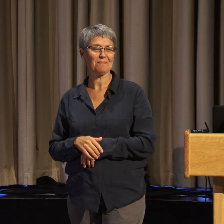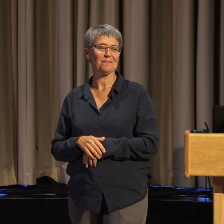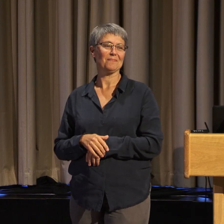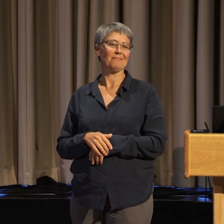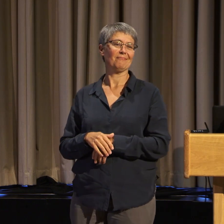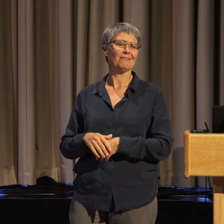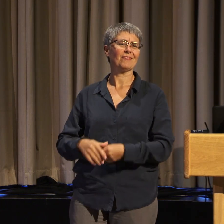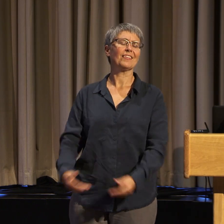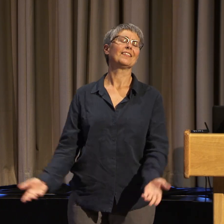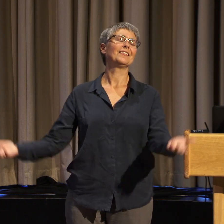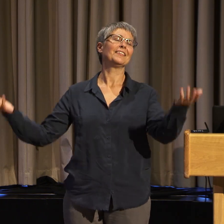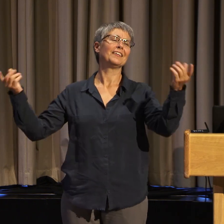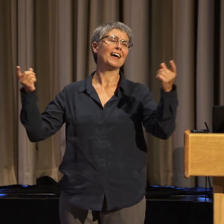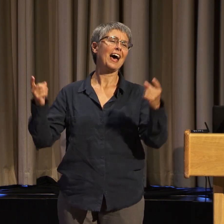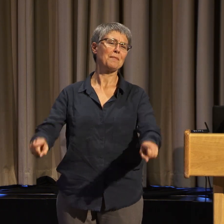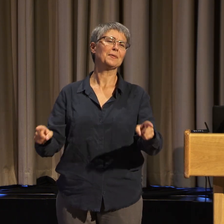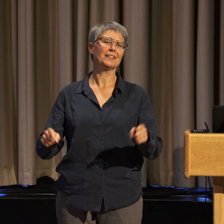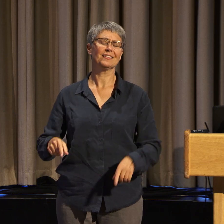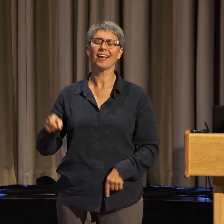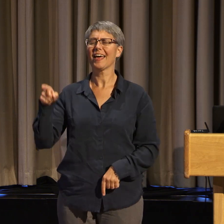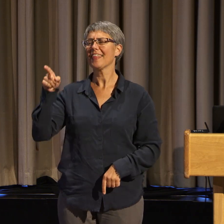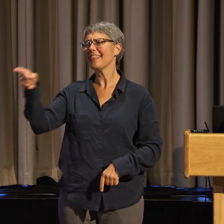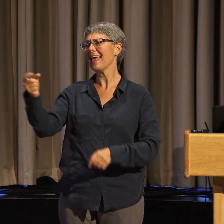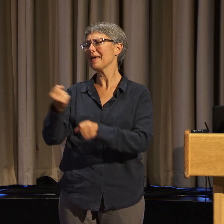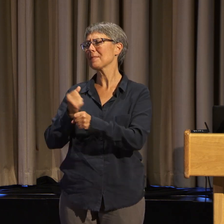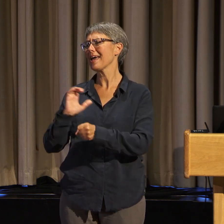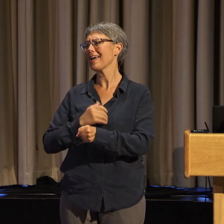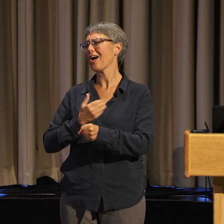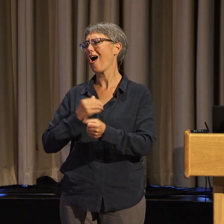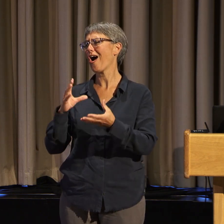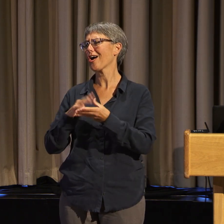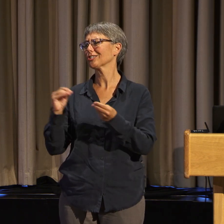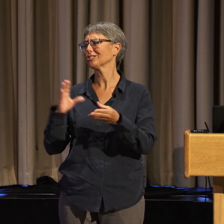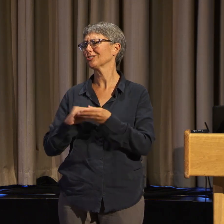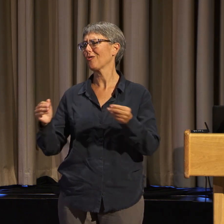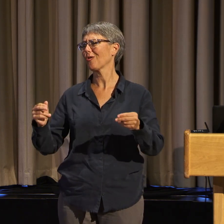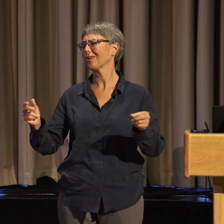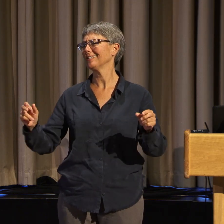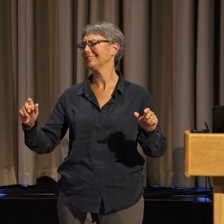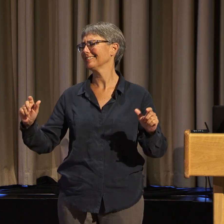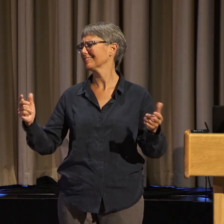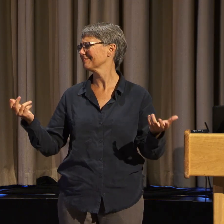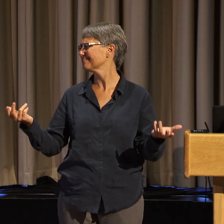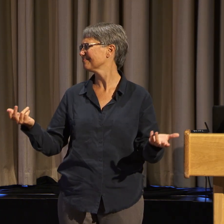Every time you hear stories of disability or stories of what was going on in ADAPT, the face, the picture,